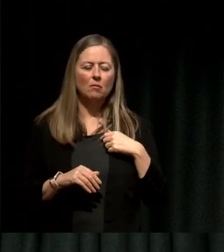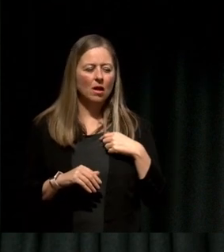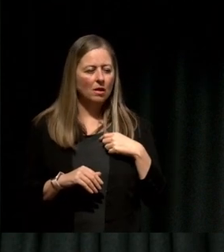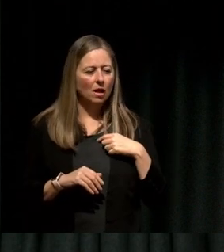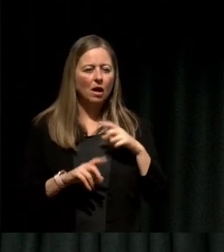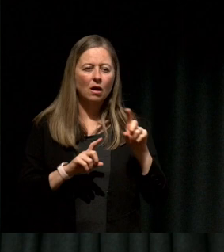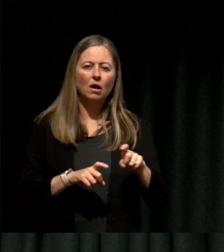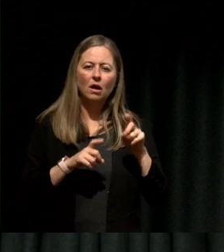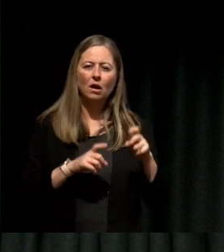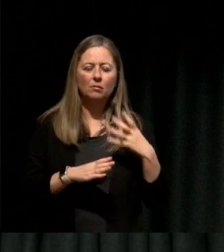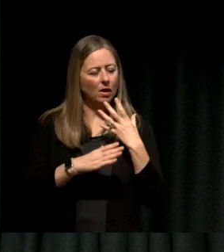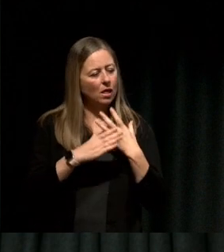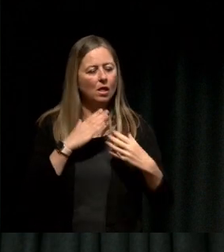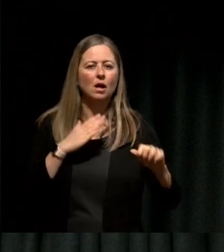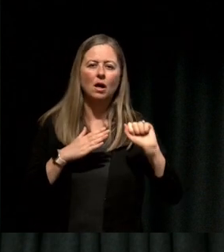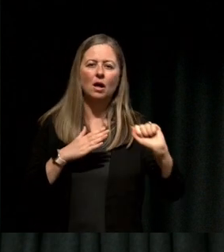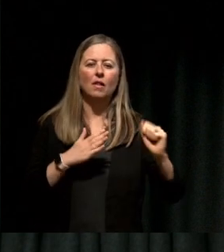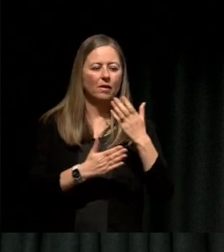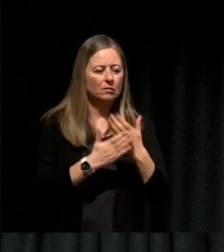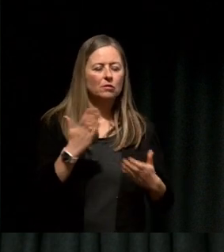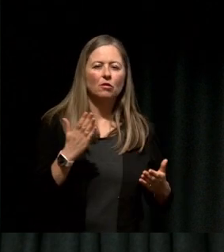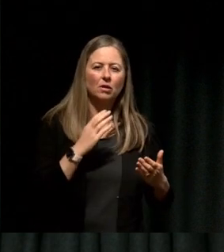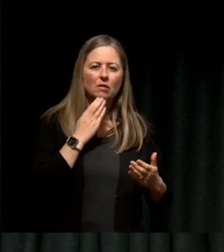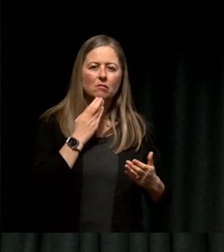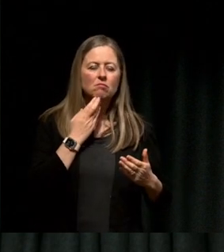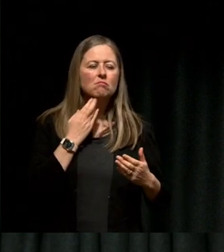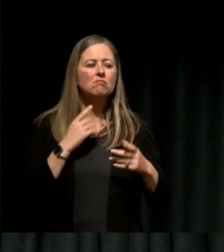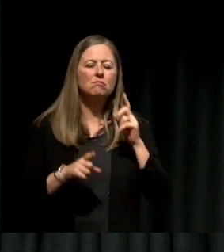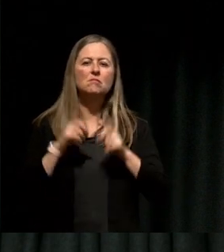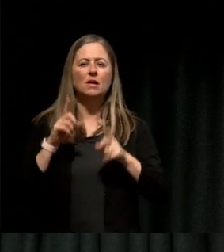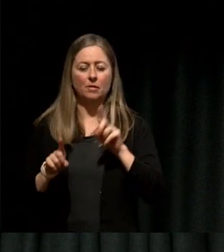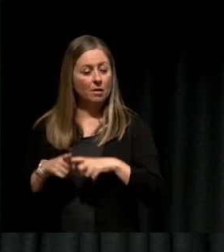So sometimes being in a different context can help you shift as well, and you might